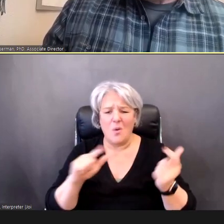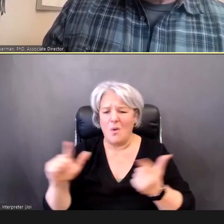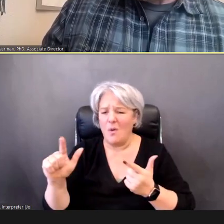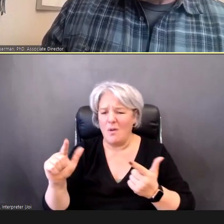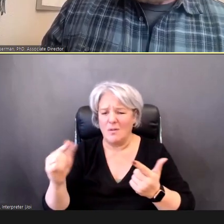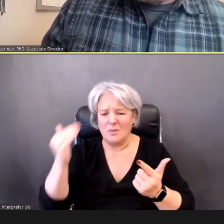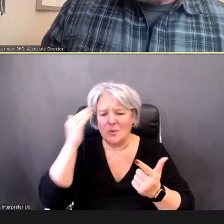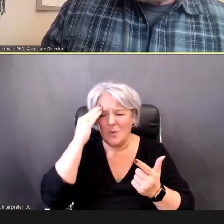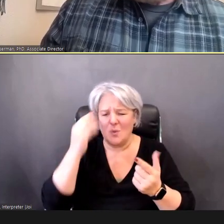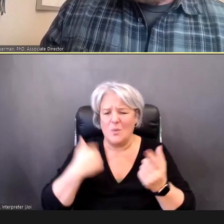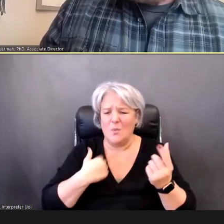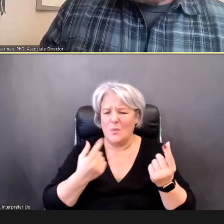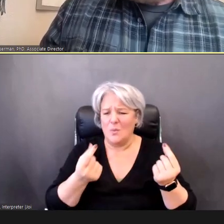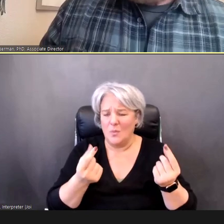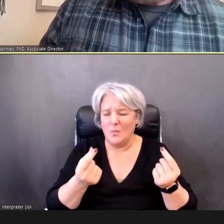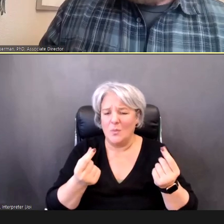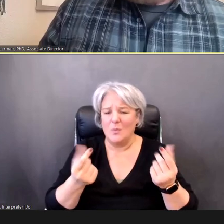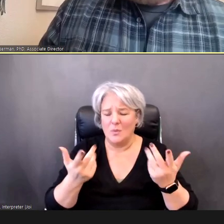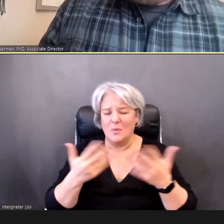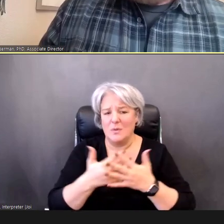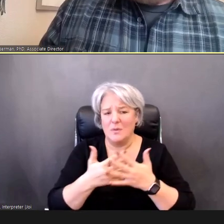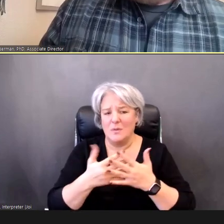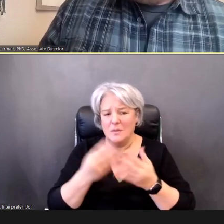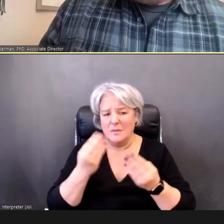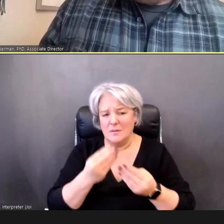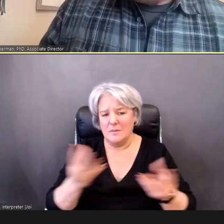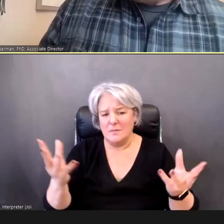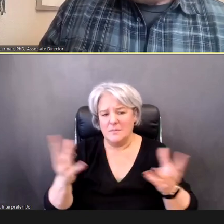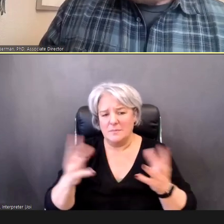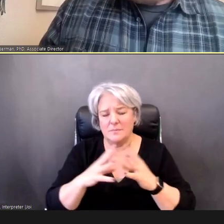(A pause), DR.